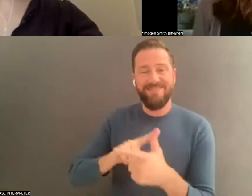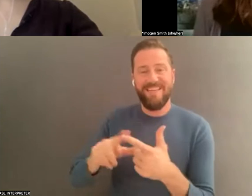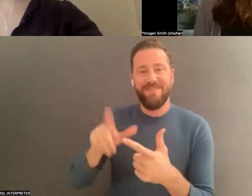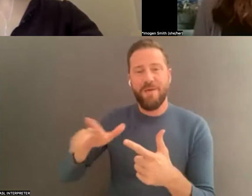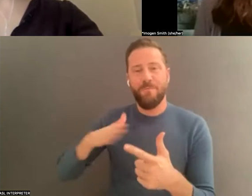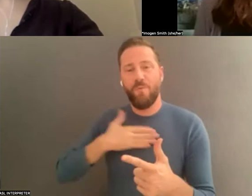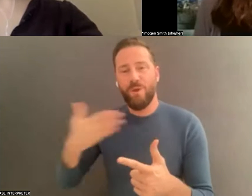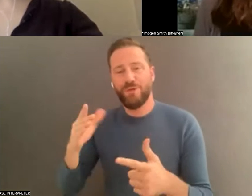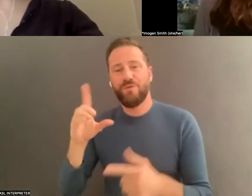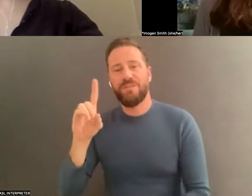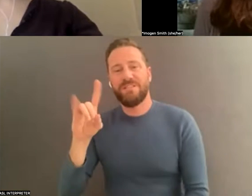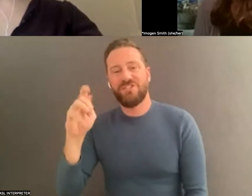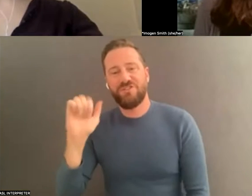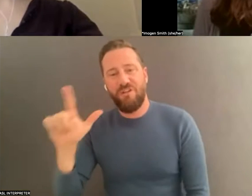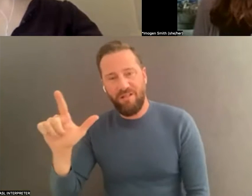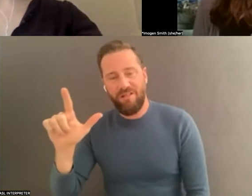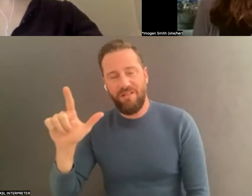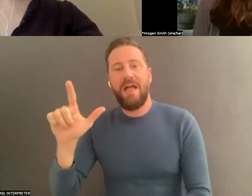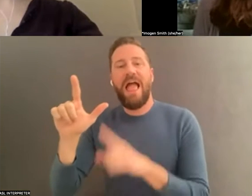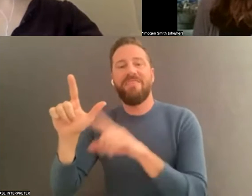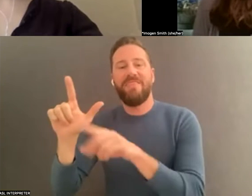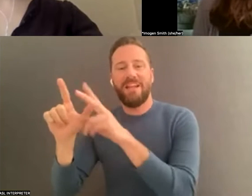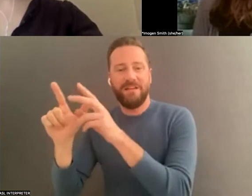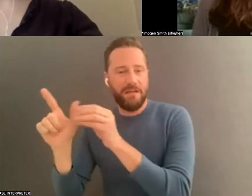digital copies so that you still have a copy for your own use.